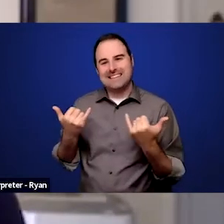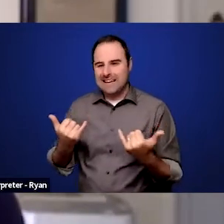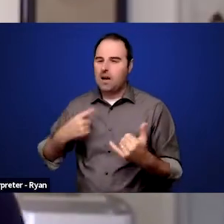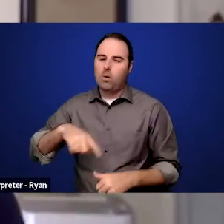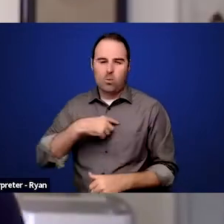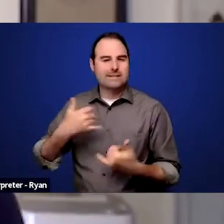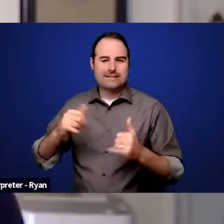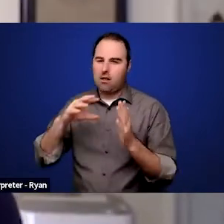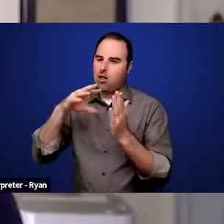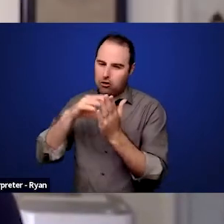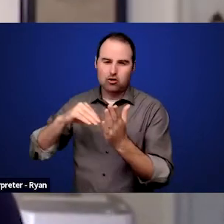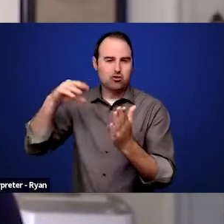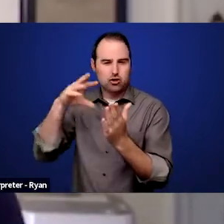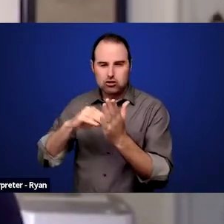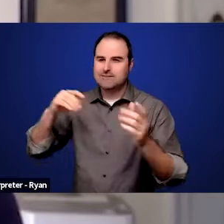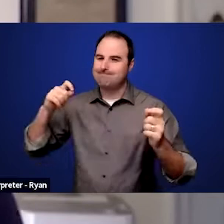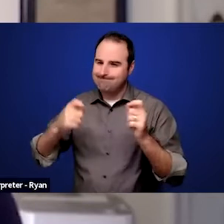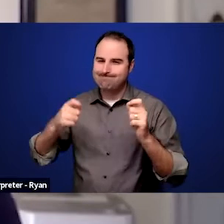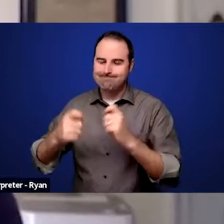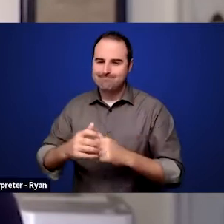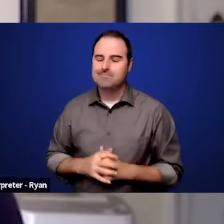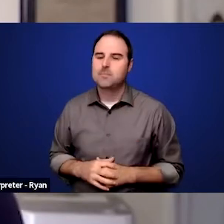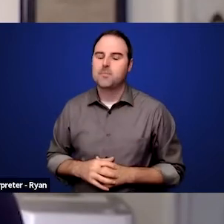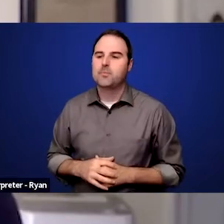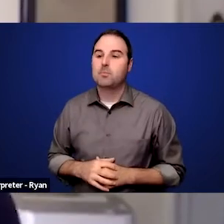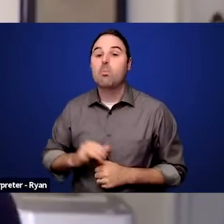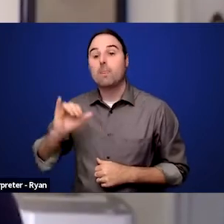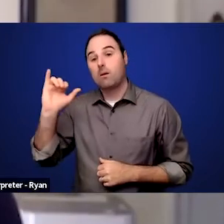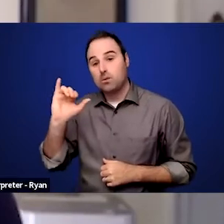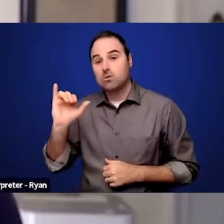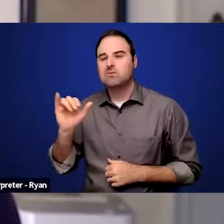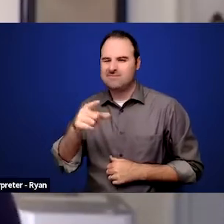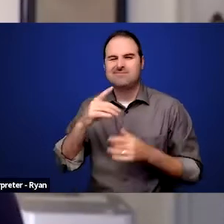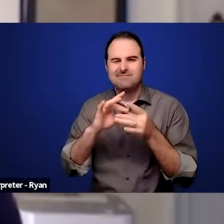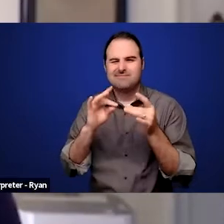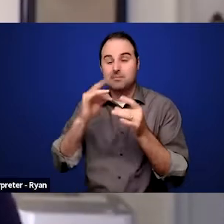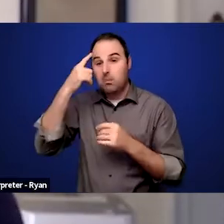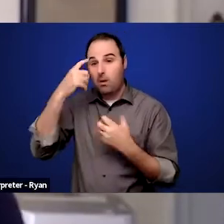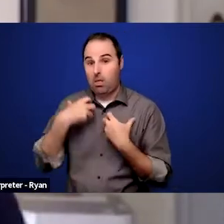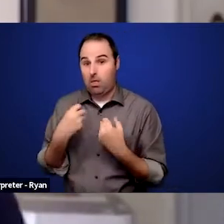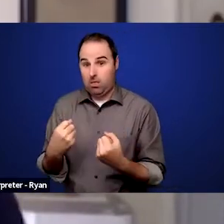Some of the issues around mental health have also come about because of the isolation of COVID